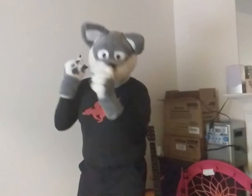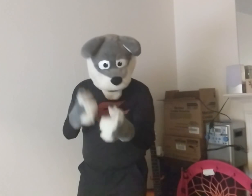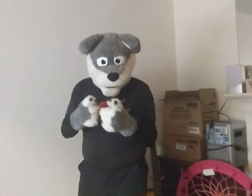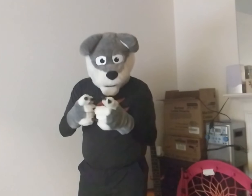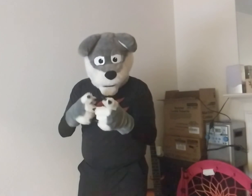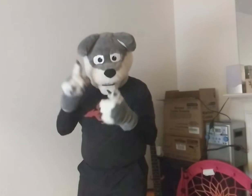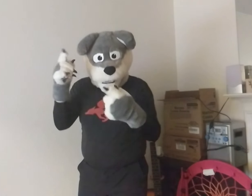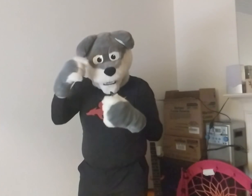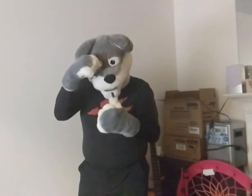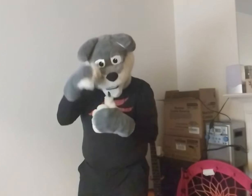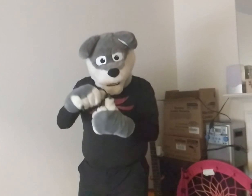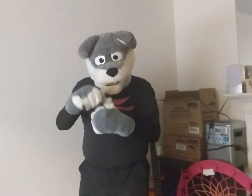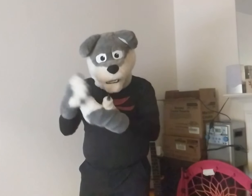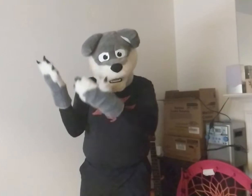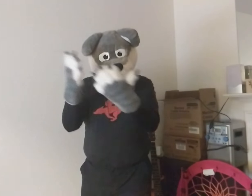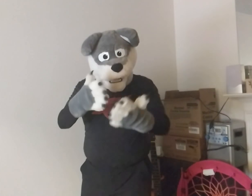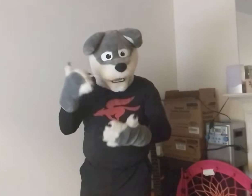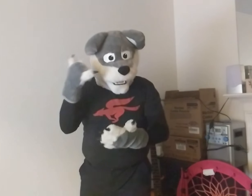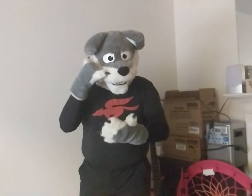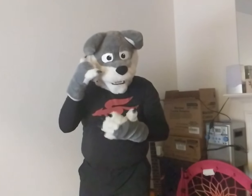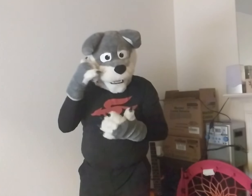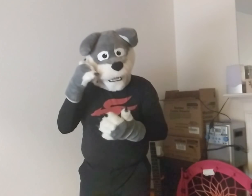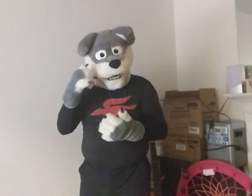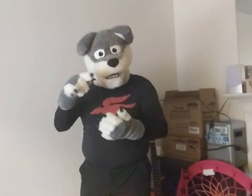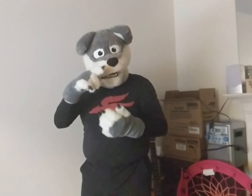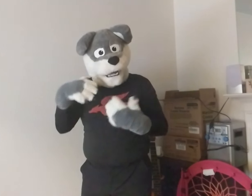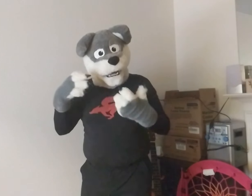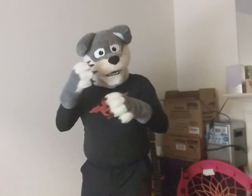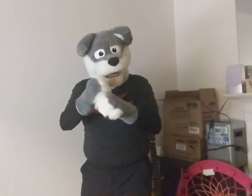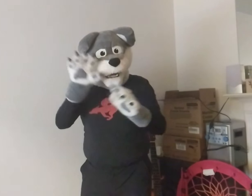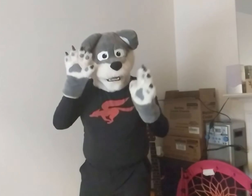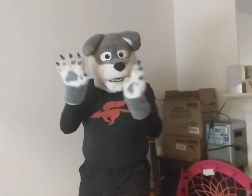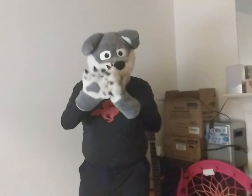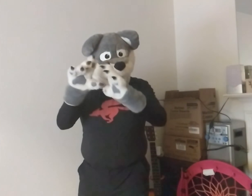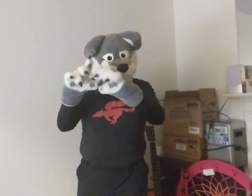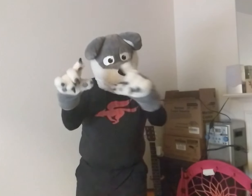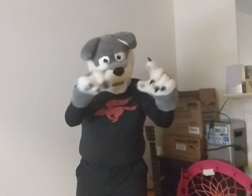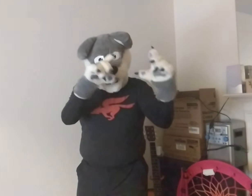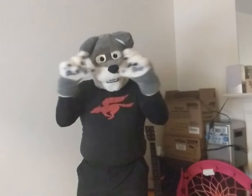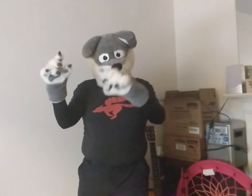Hey! Please bring your phone! We have a plenty of pictures...